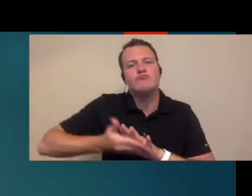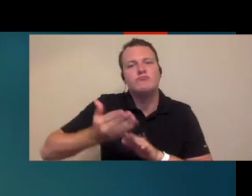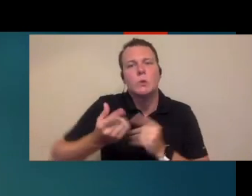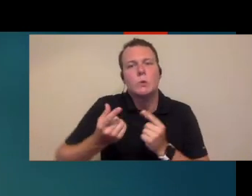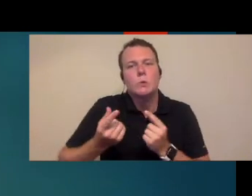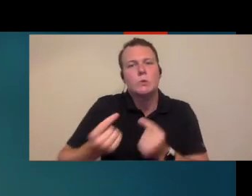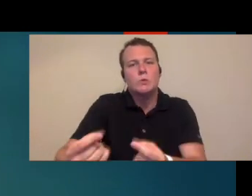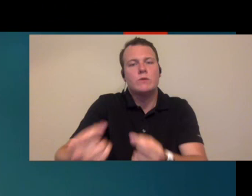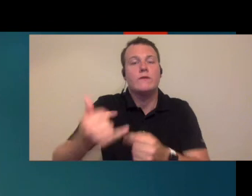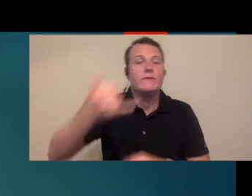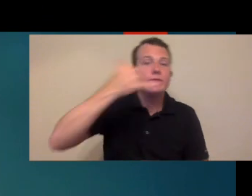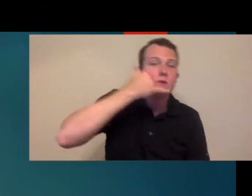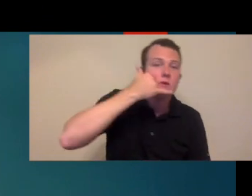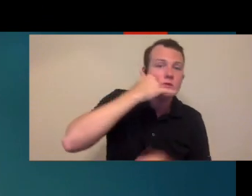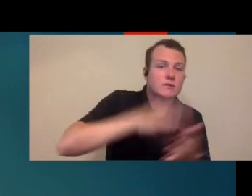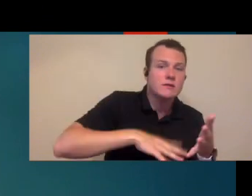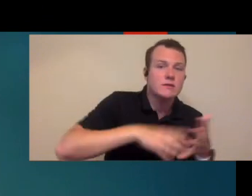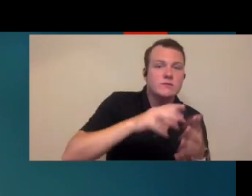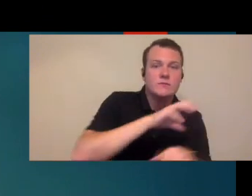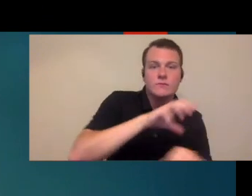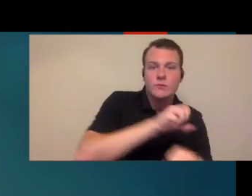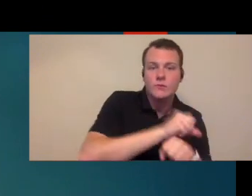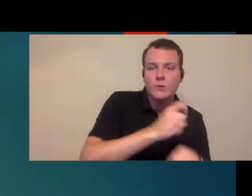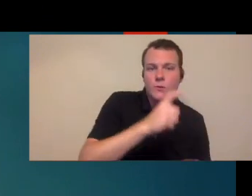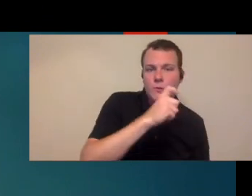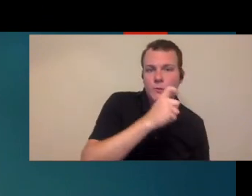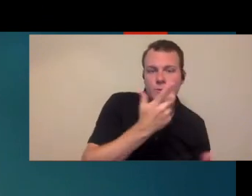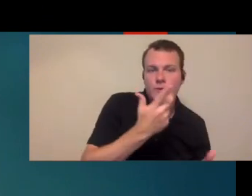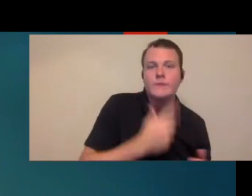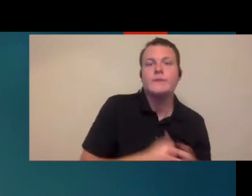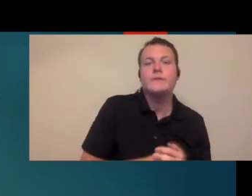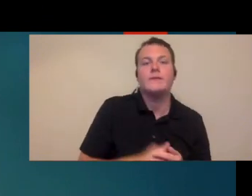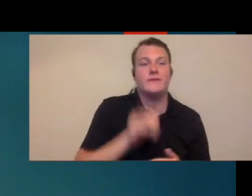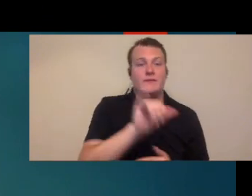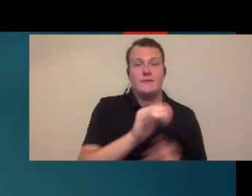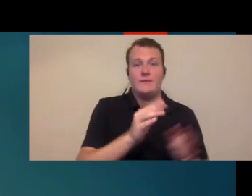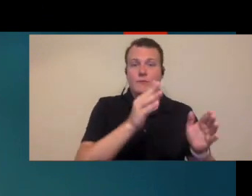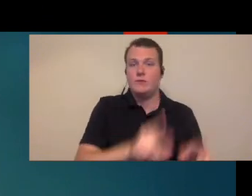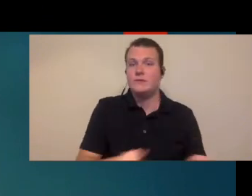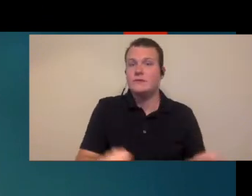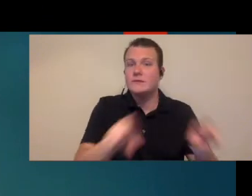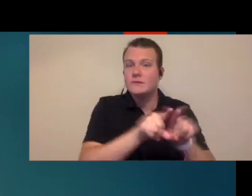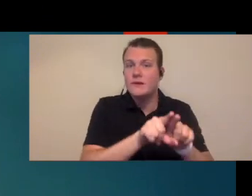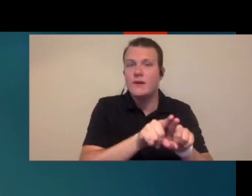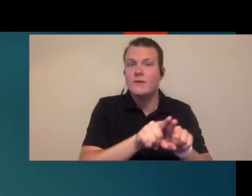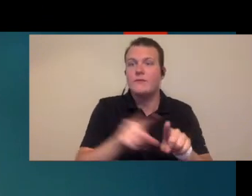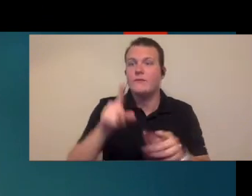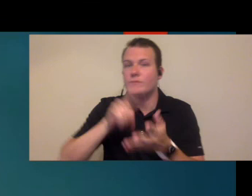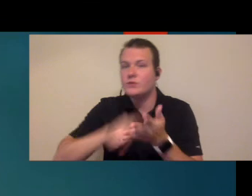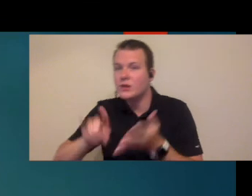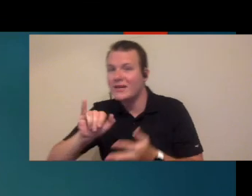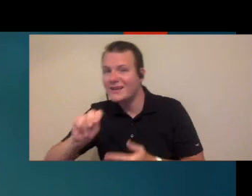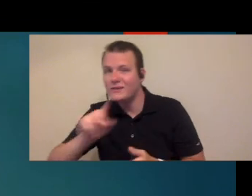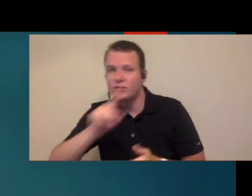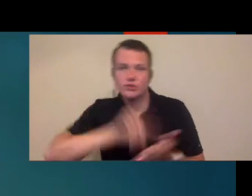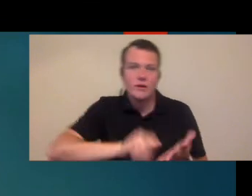operations going to run who's going to answer the phone and schedule the appointments well that same person be responsible for checking patients in and